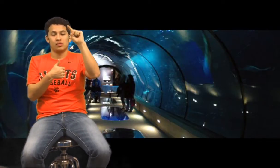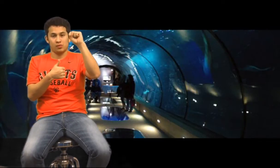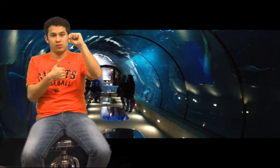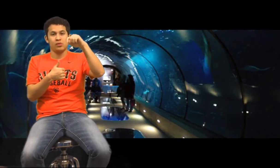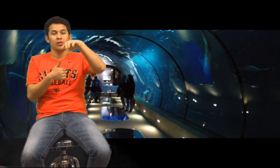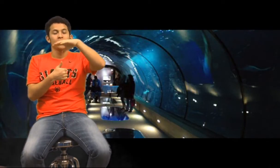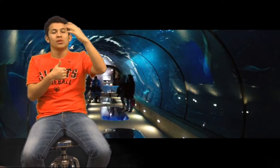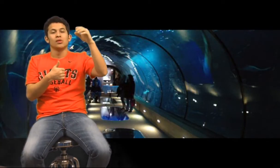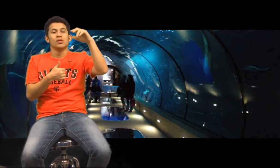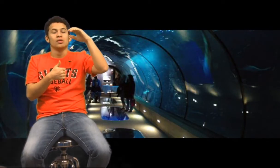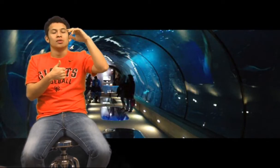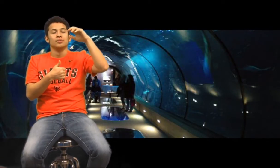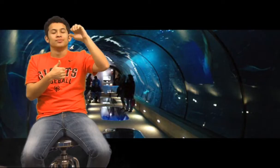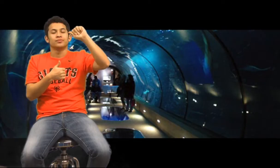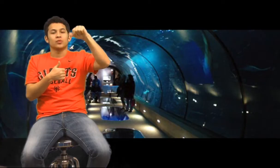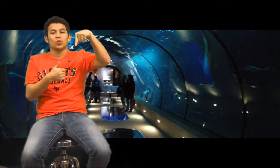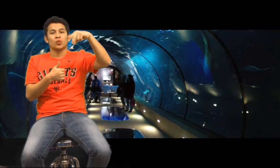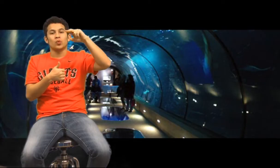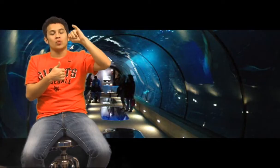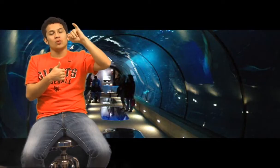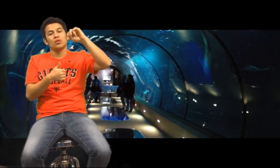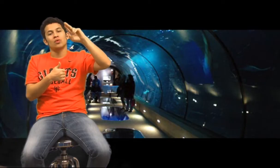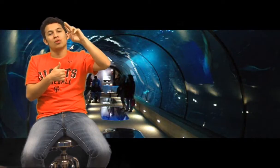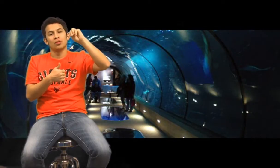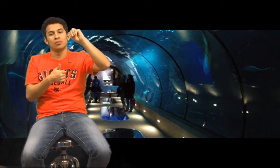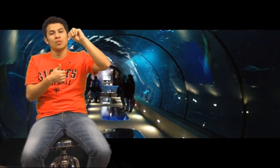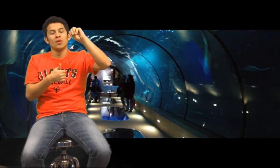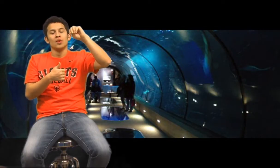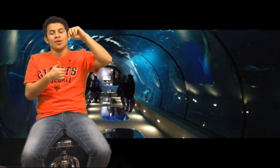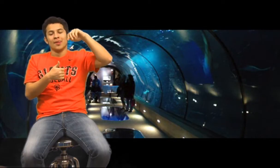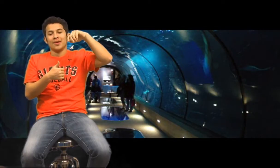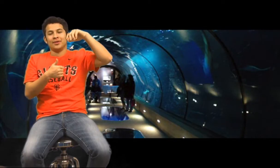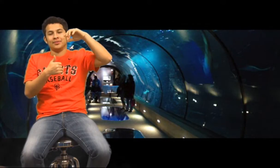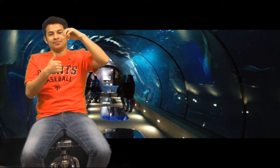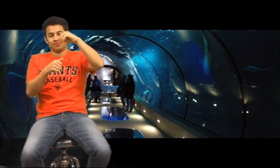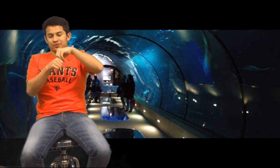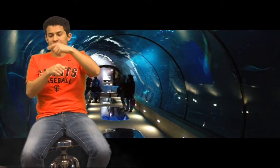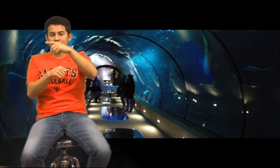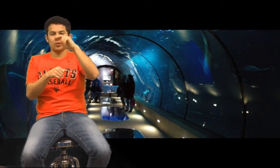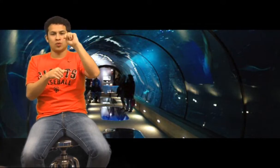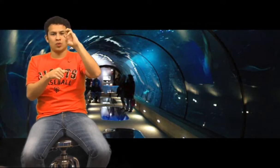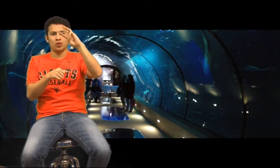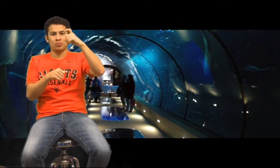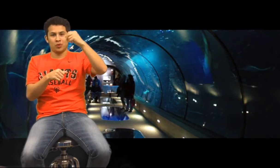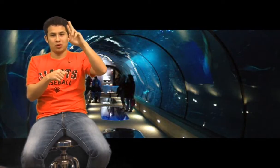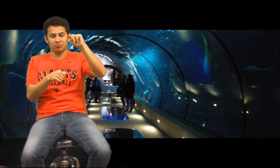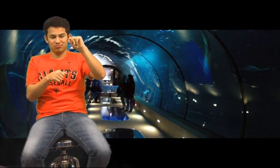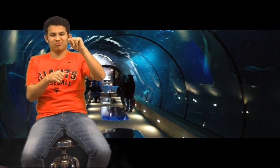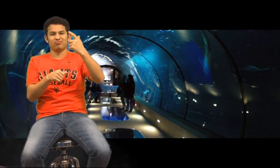1 - Coast Aquarium in Newport